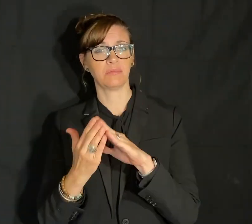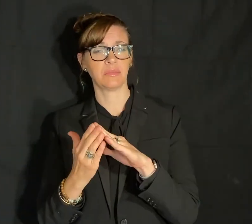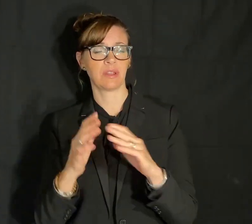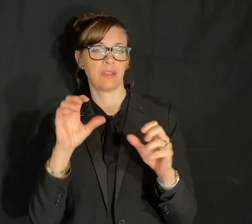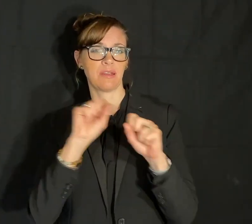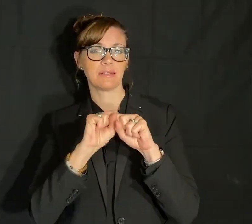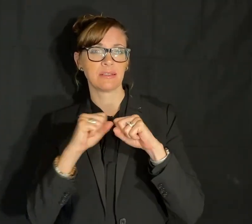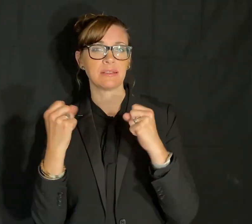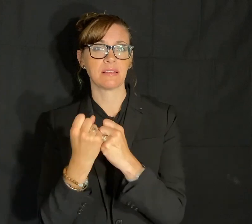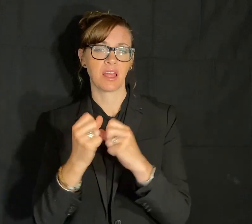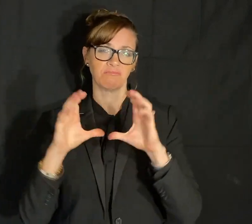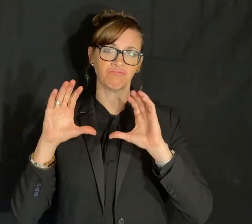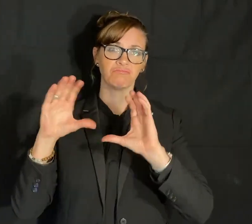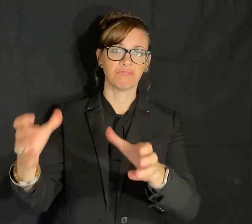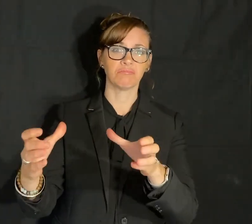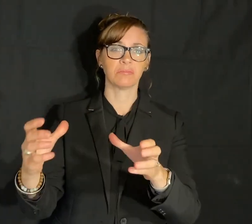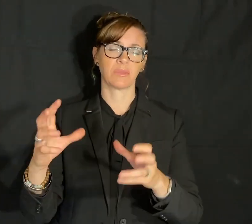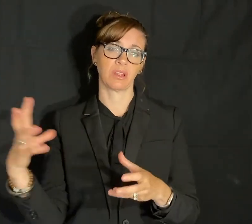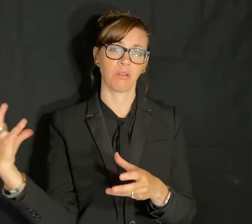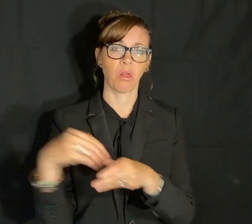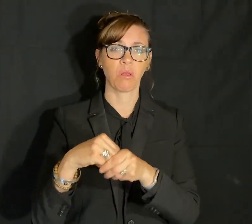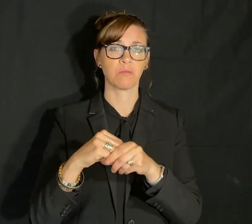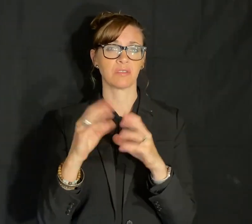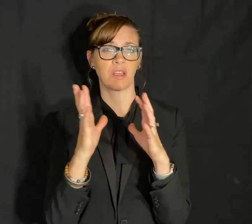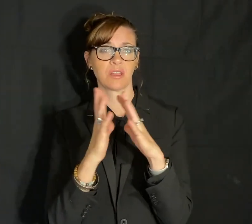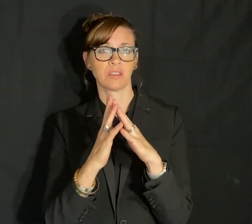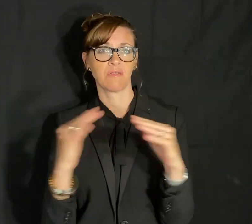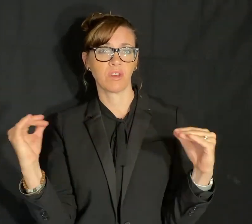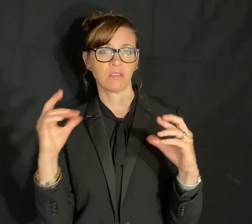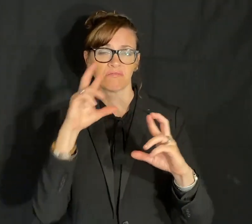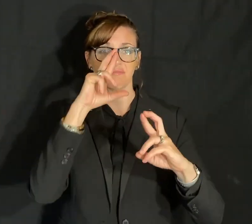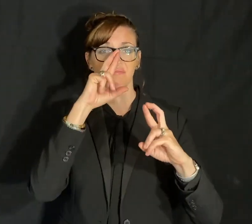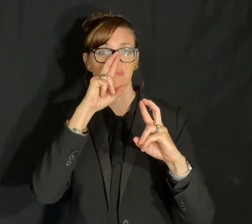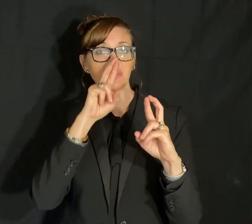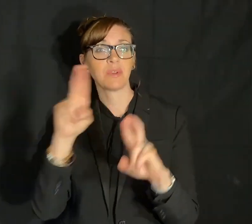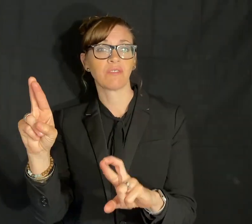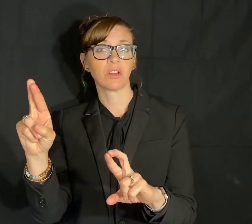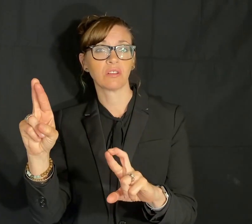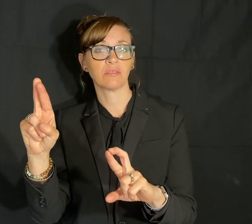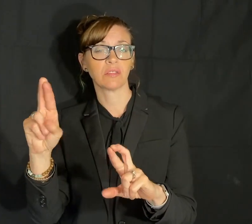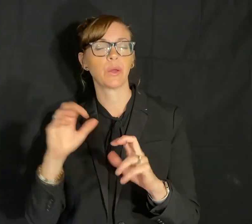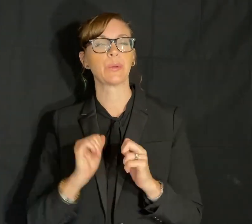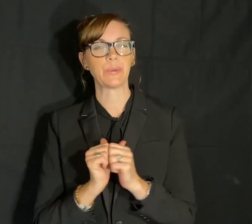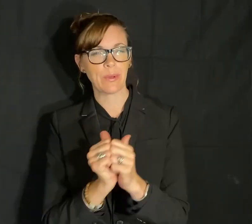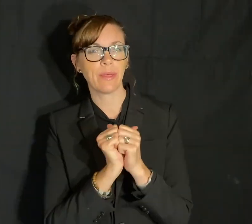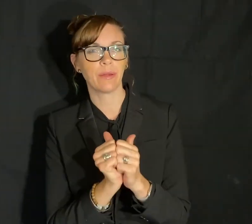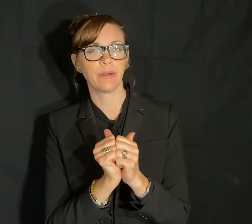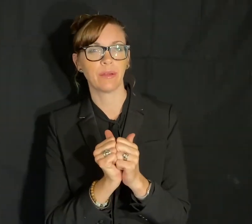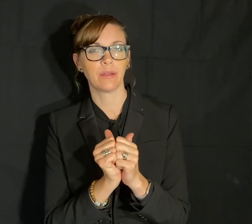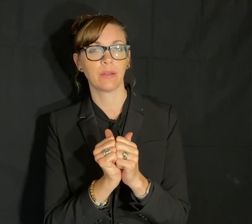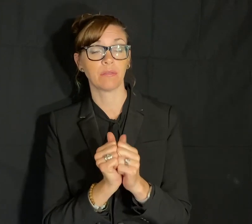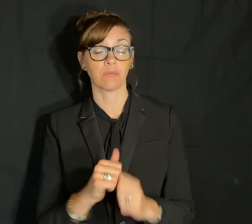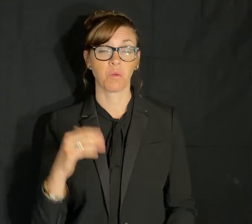a society that is diverse, inclusive, and respectful, together. Because...